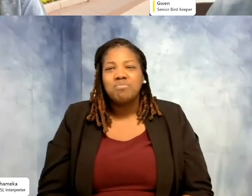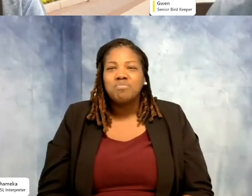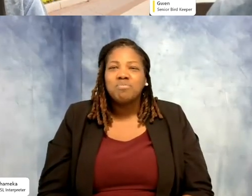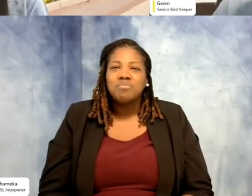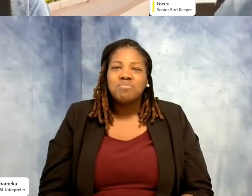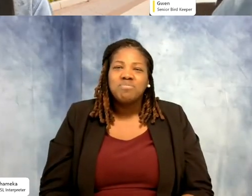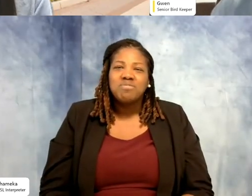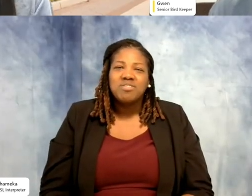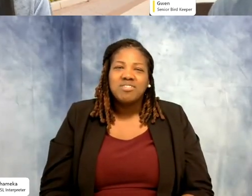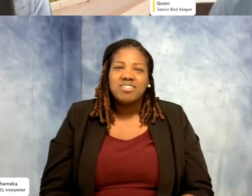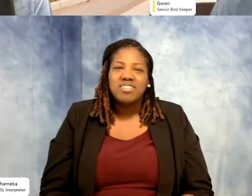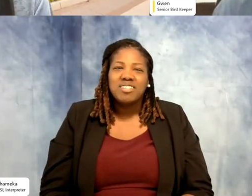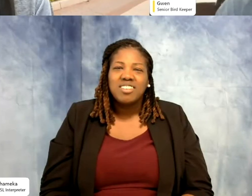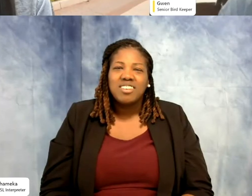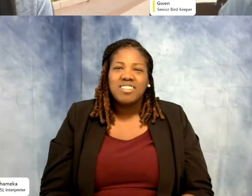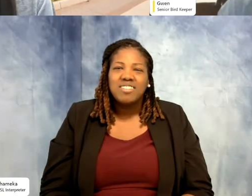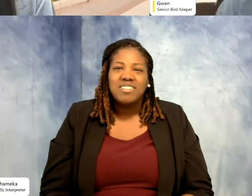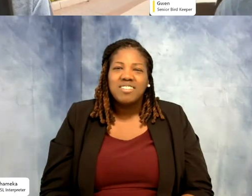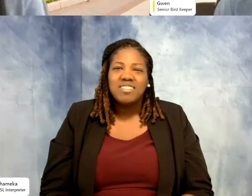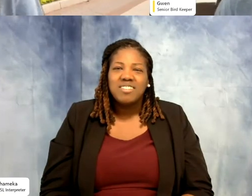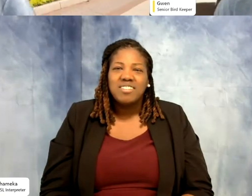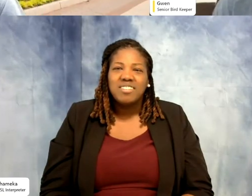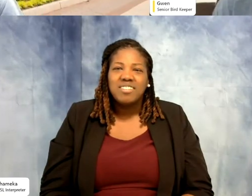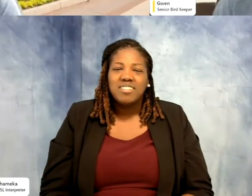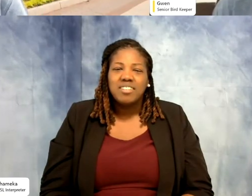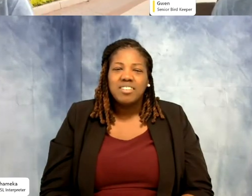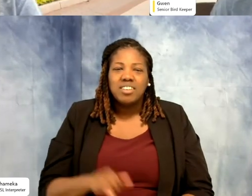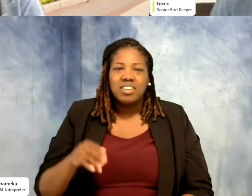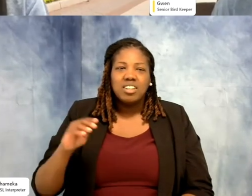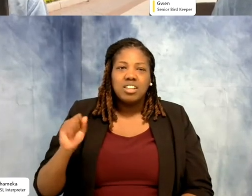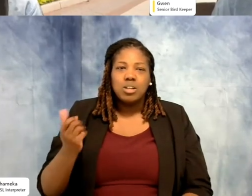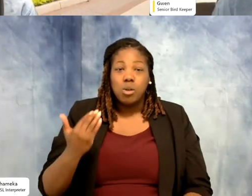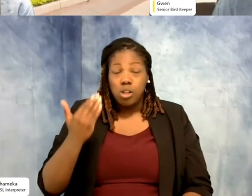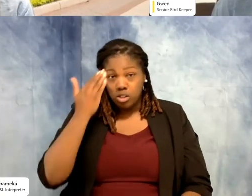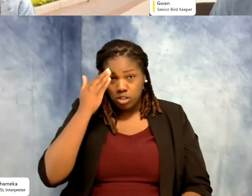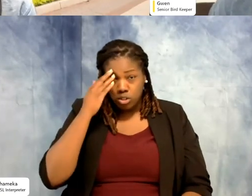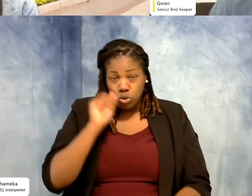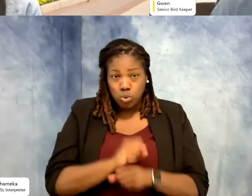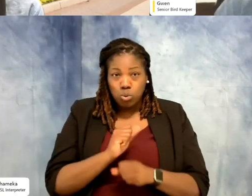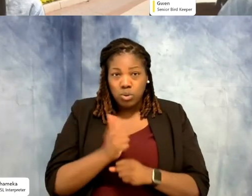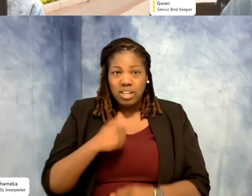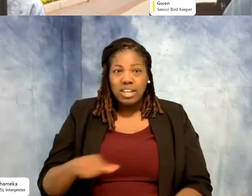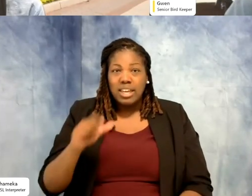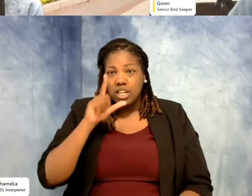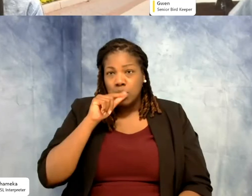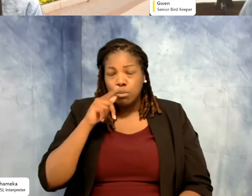That's awesome. Um James wanted to know if you've worked with any birds of prey like eagles?